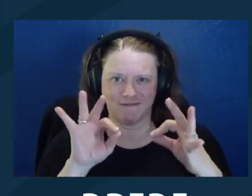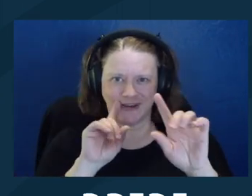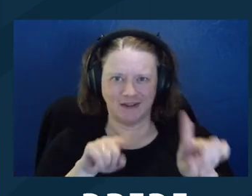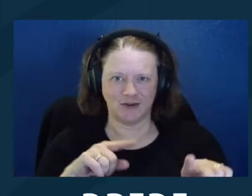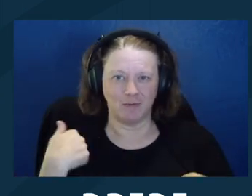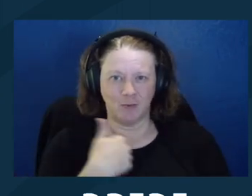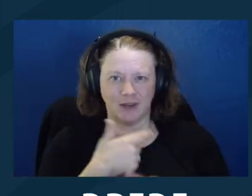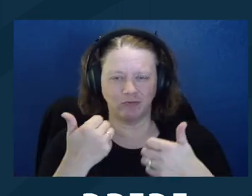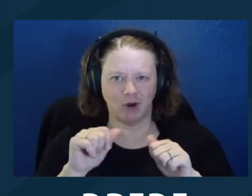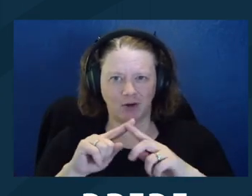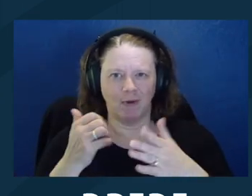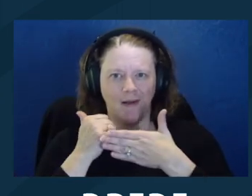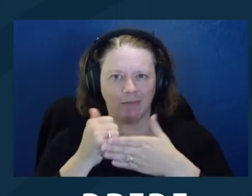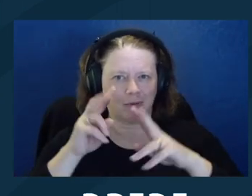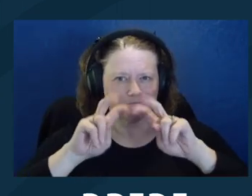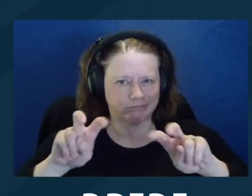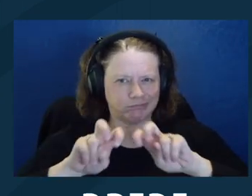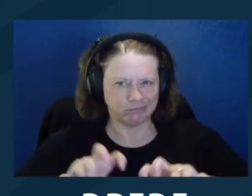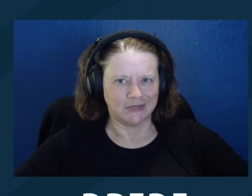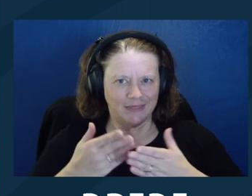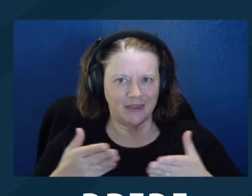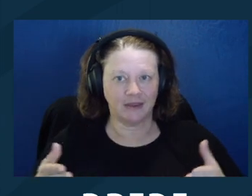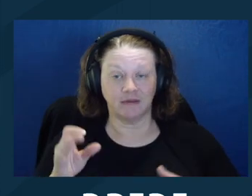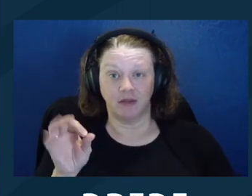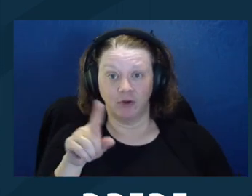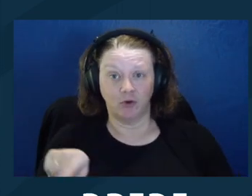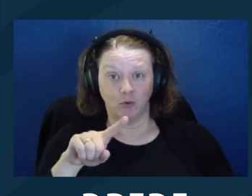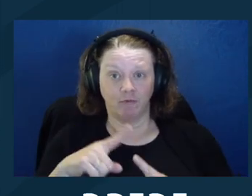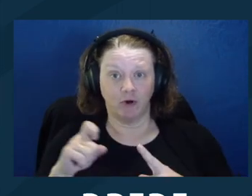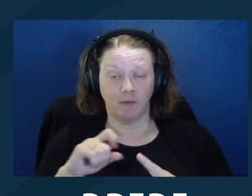out to us with any questions, and as you see, we don't always have perfect answers but we